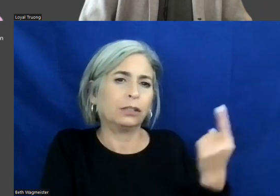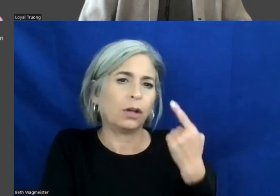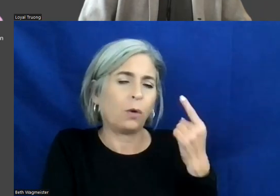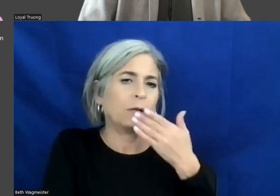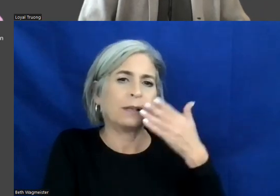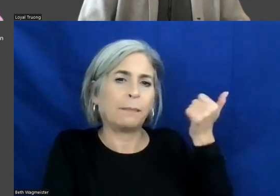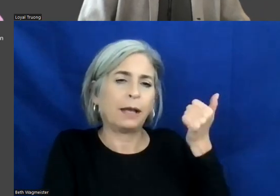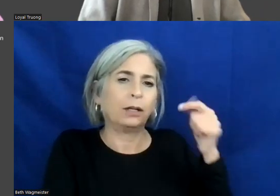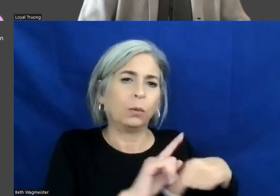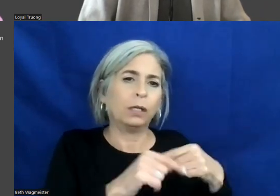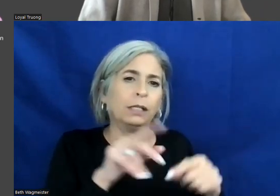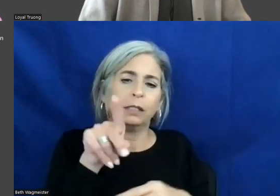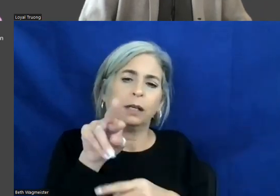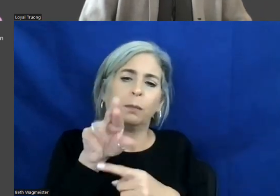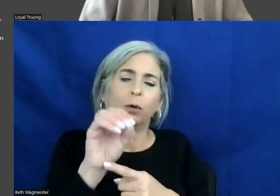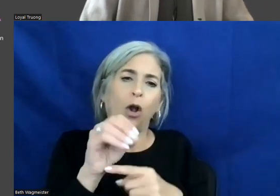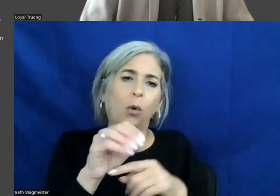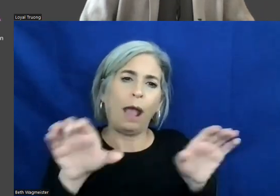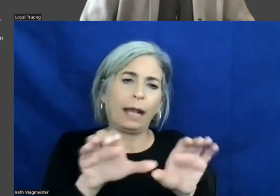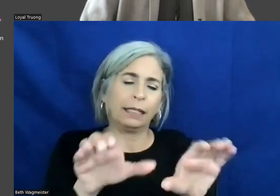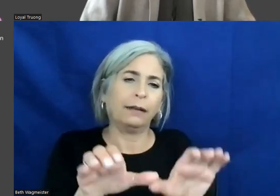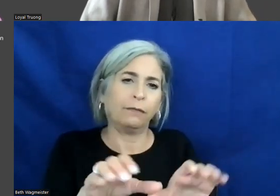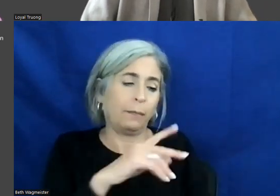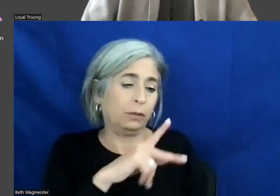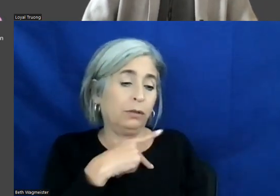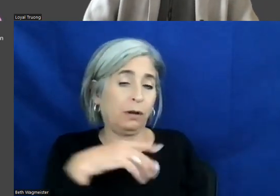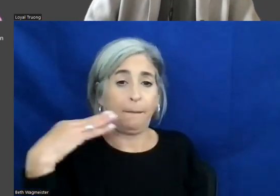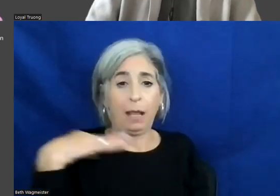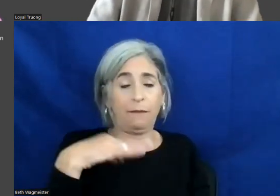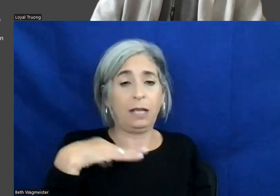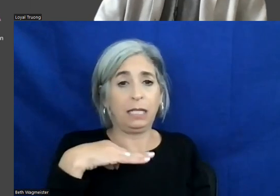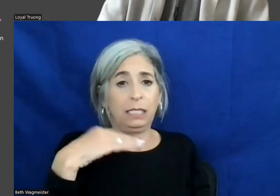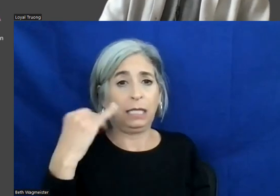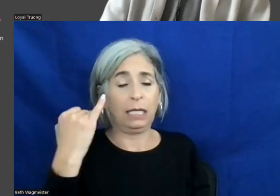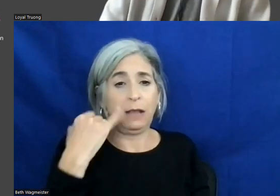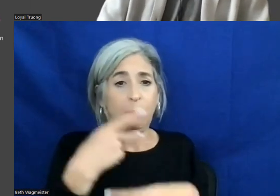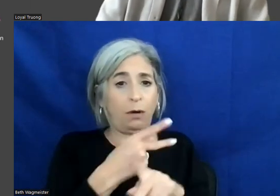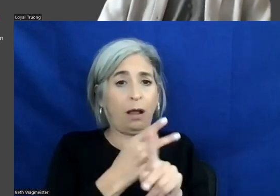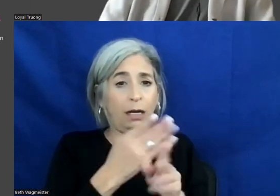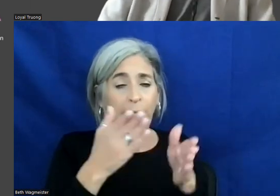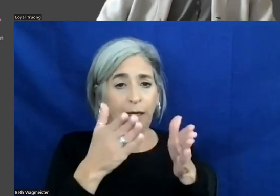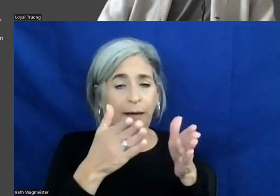proactive. Right. Persona, they're beneficial even to product managers as well as designers.